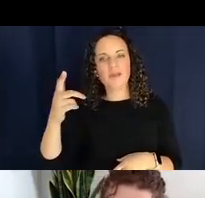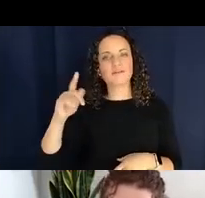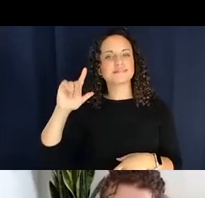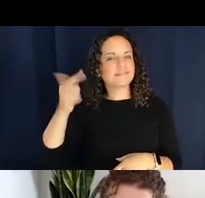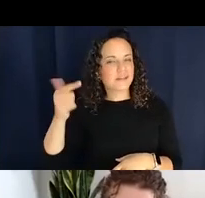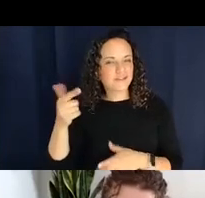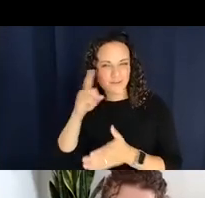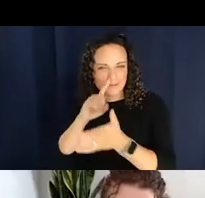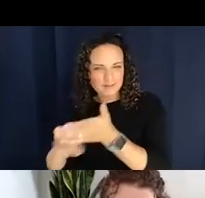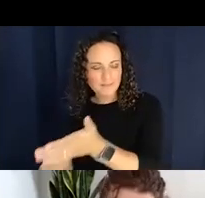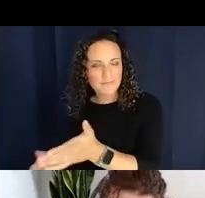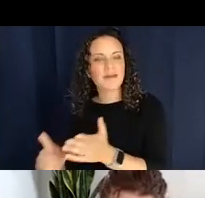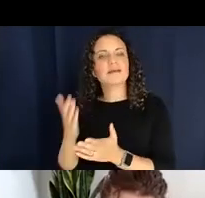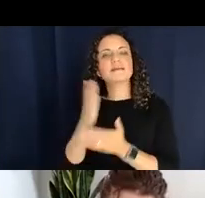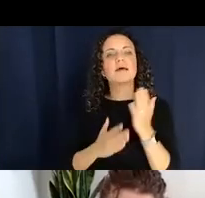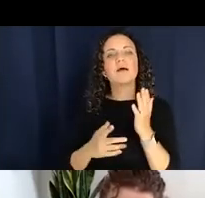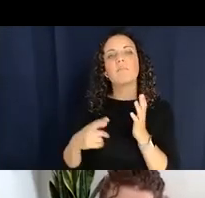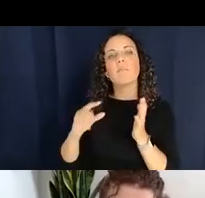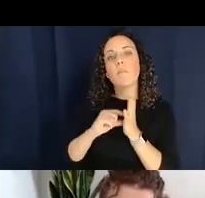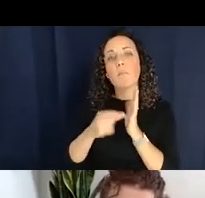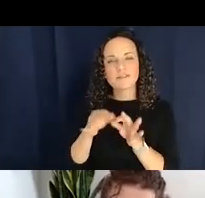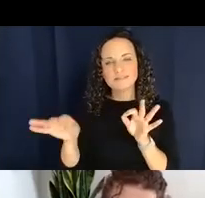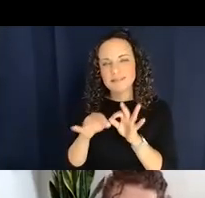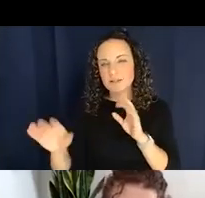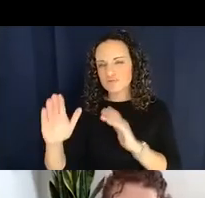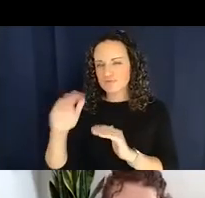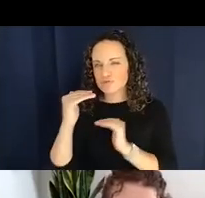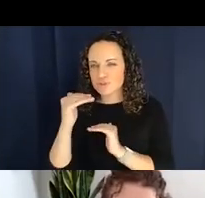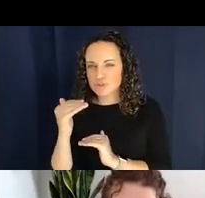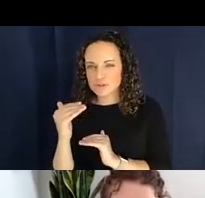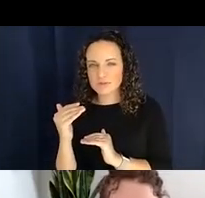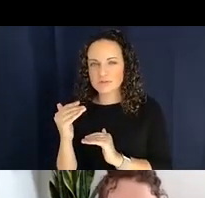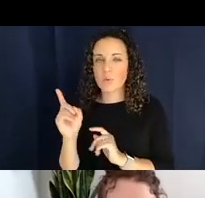morphosyntactic restrictions as to where these classifier stems show up. But Jalon and I